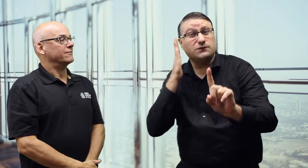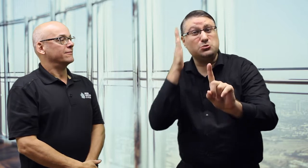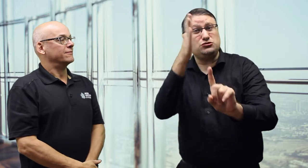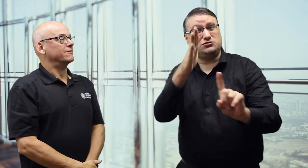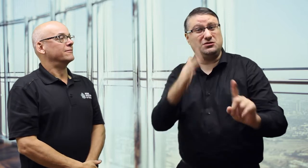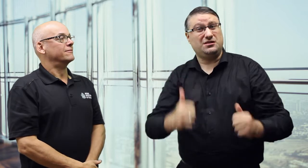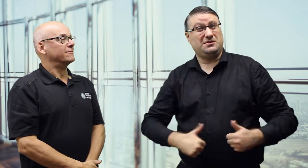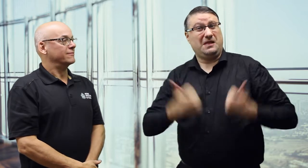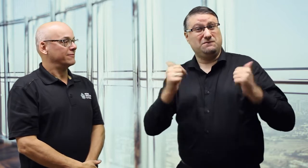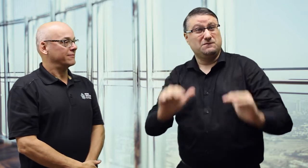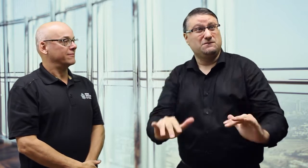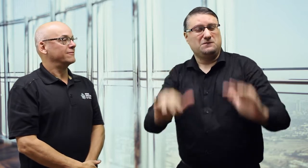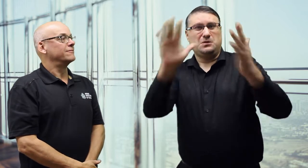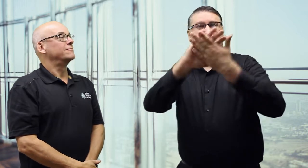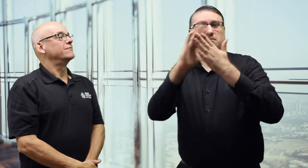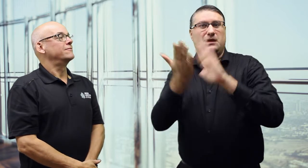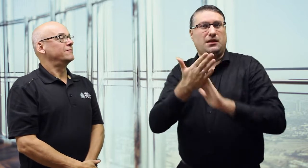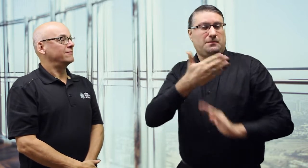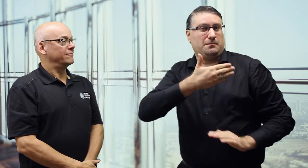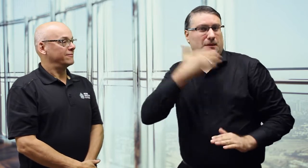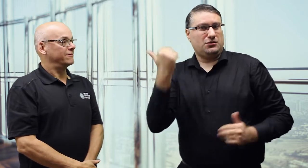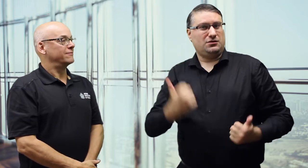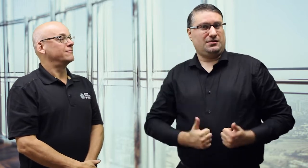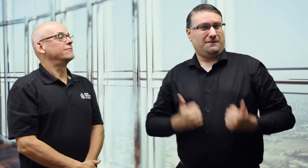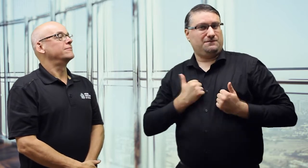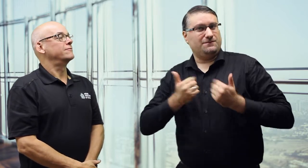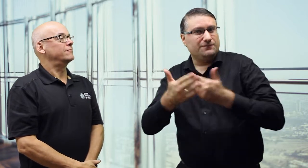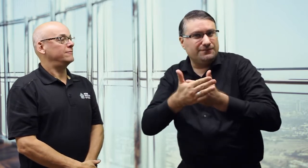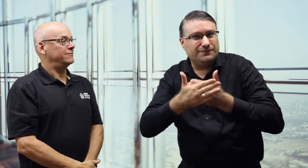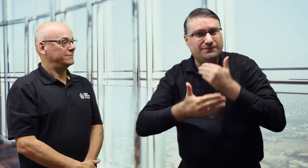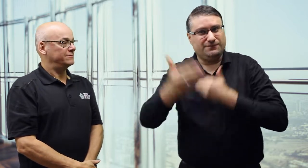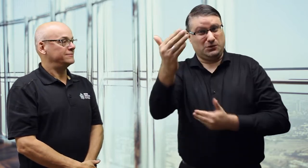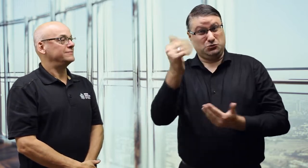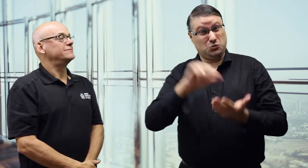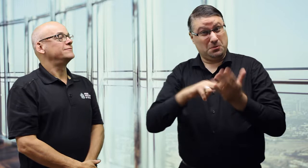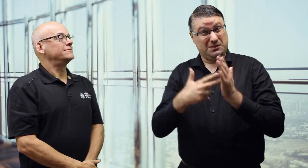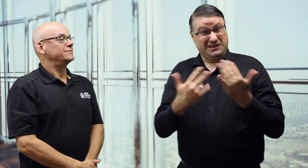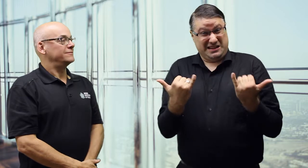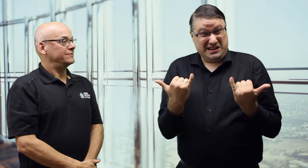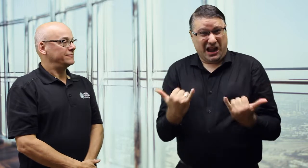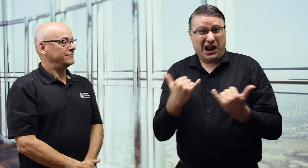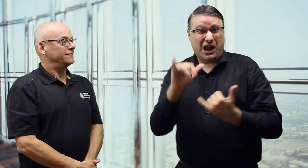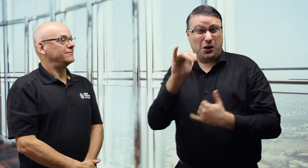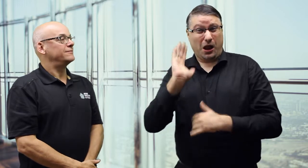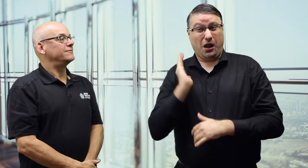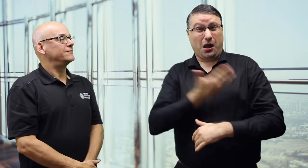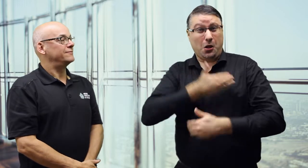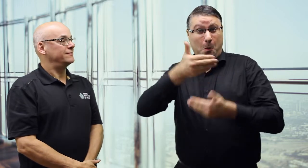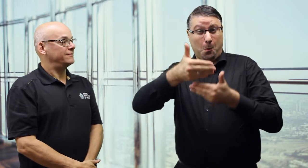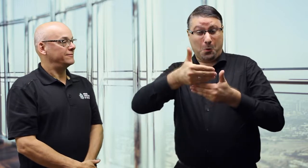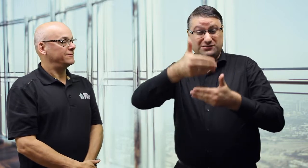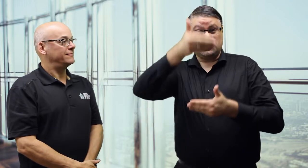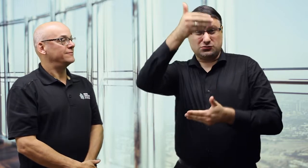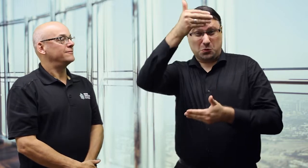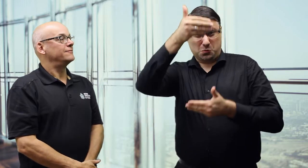future for the better. They will be able to have better lives. So this means RIGHT NOW our window of